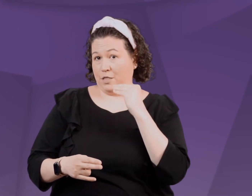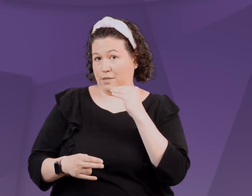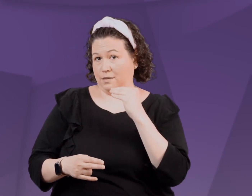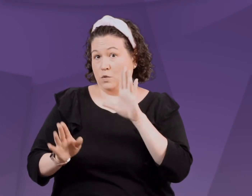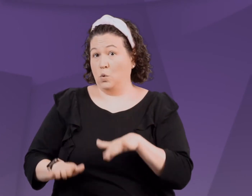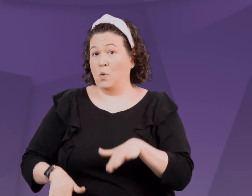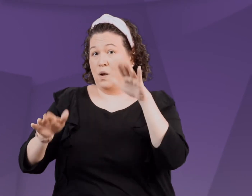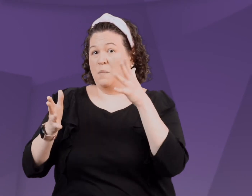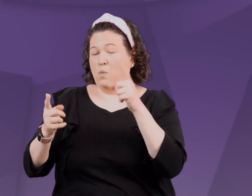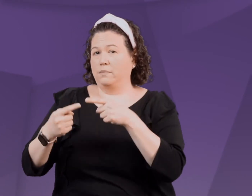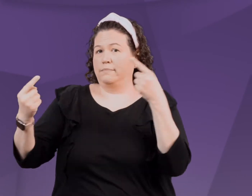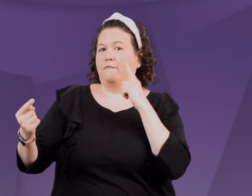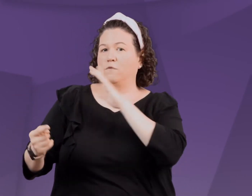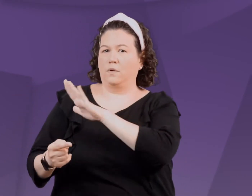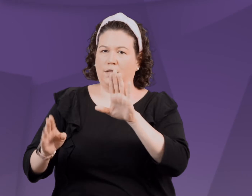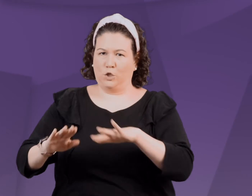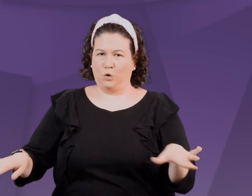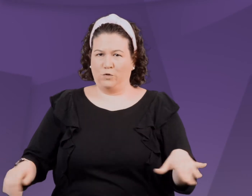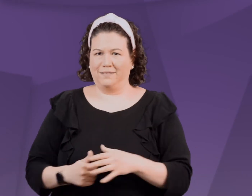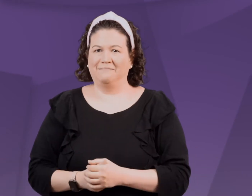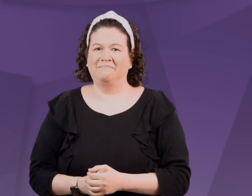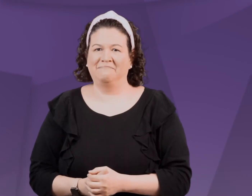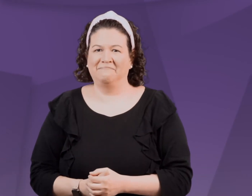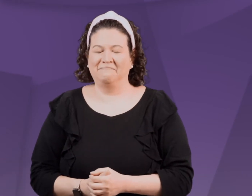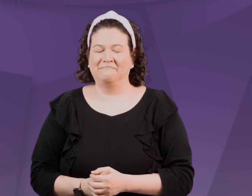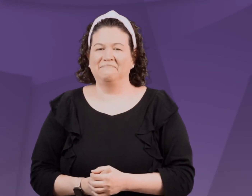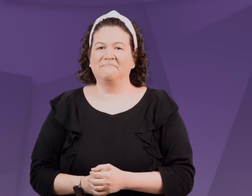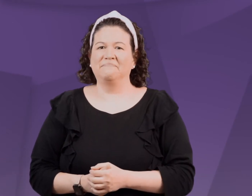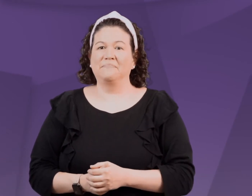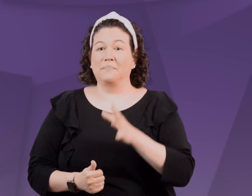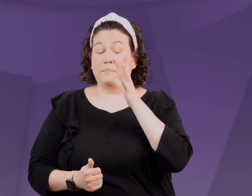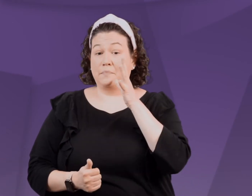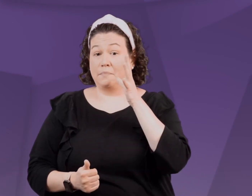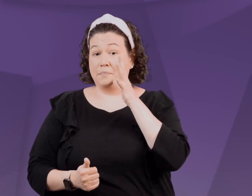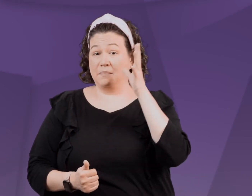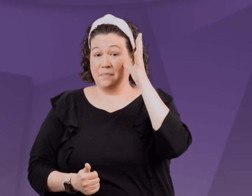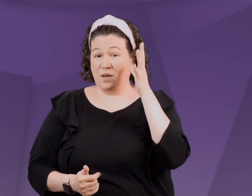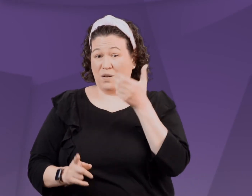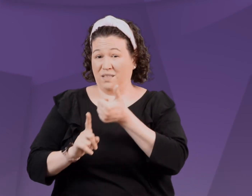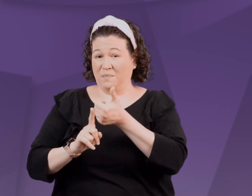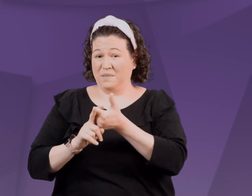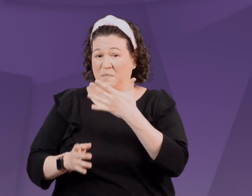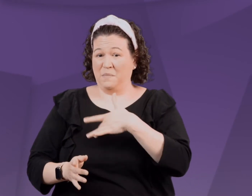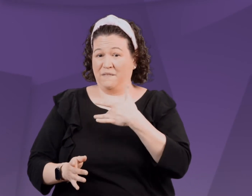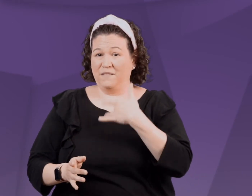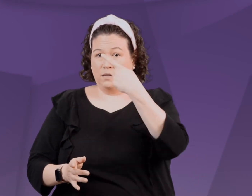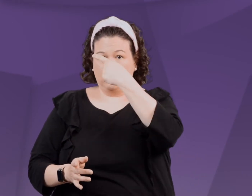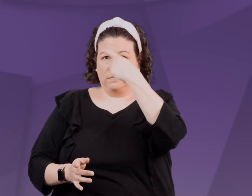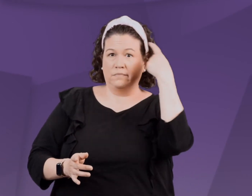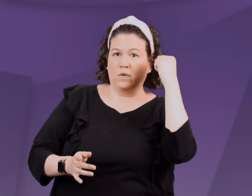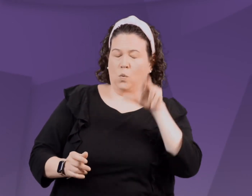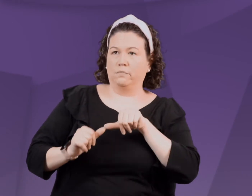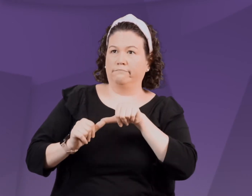Other parents use their experiences and want the opposite for their children.